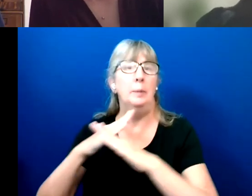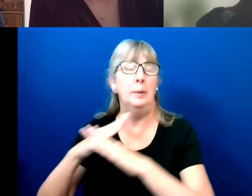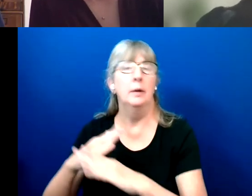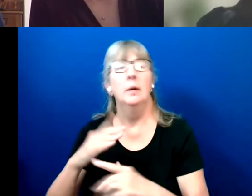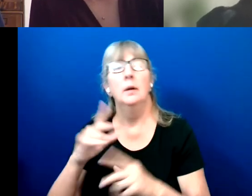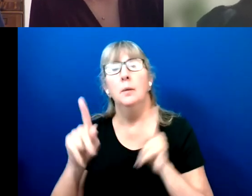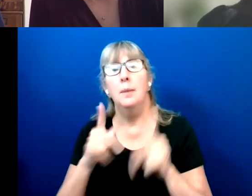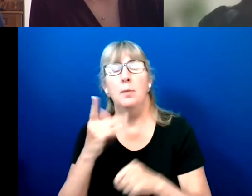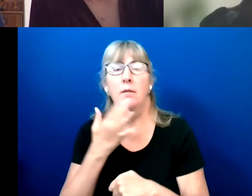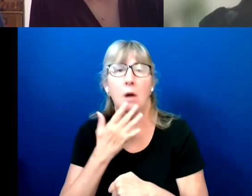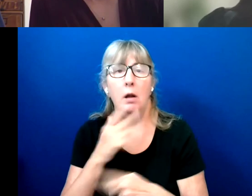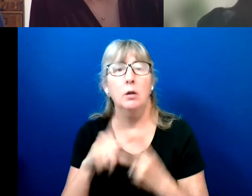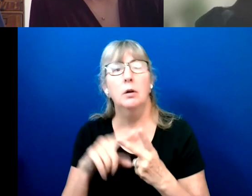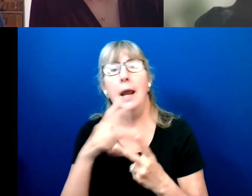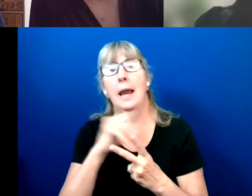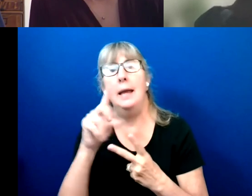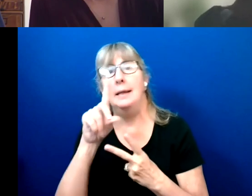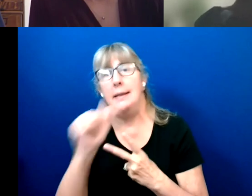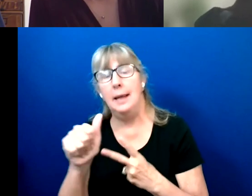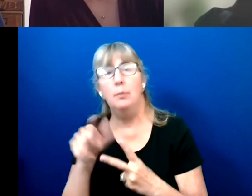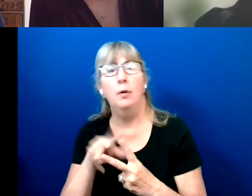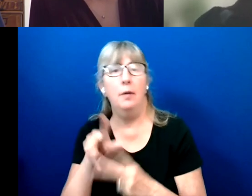disabled voters experience.